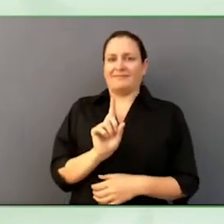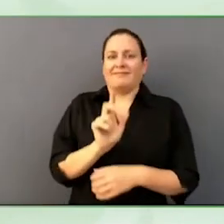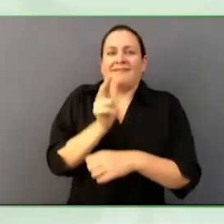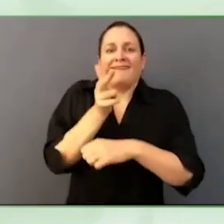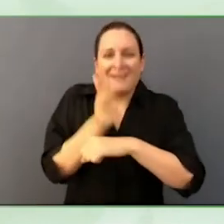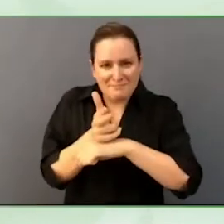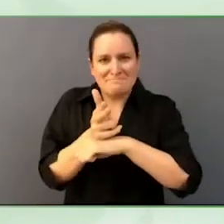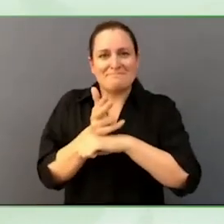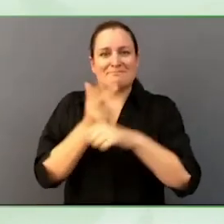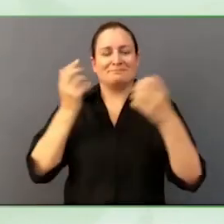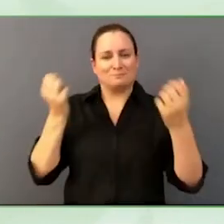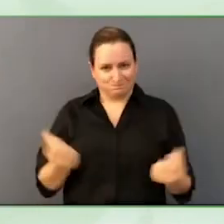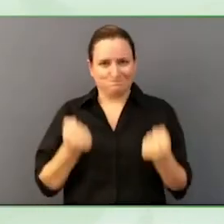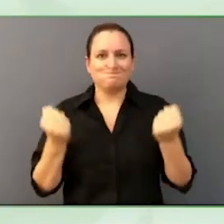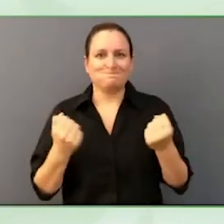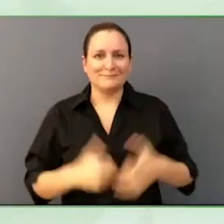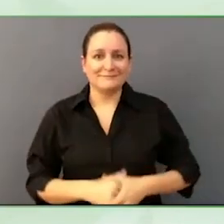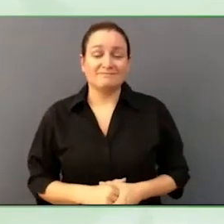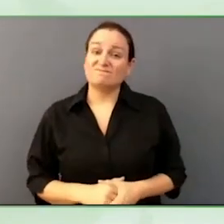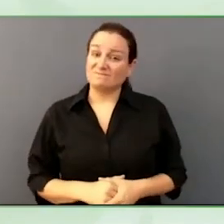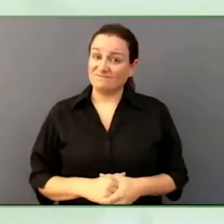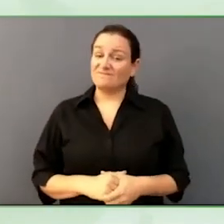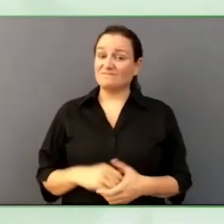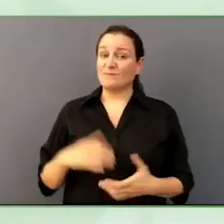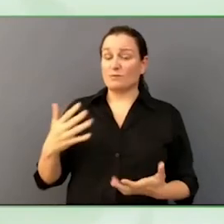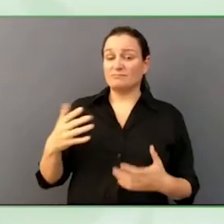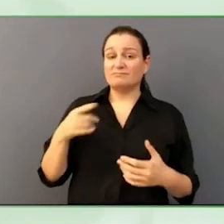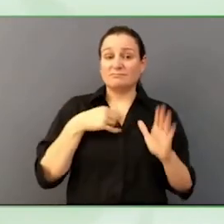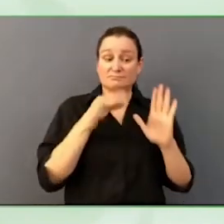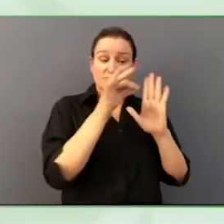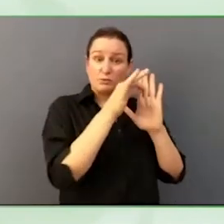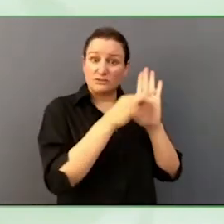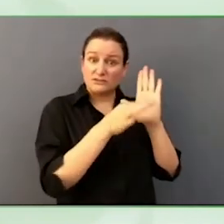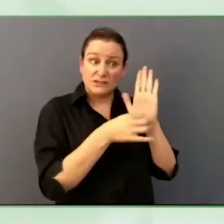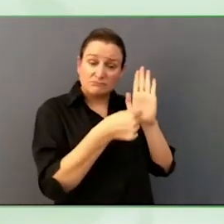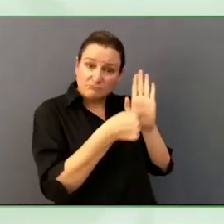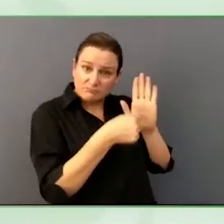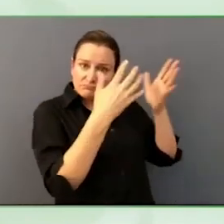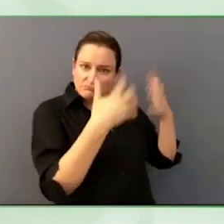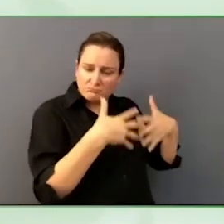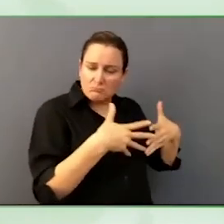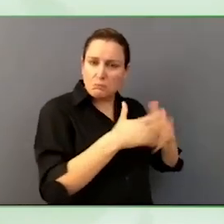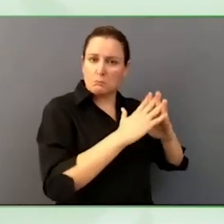and media institutions, where it would be radio station, television, or online platforms.